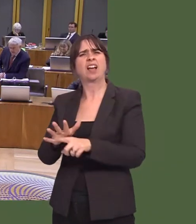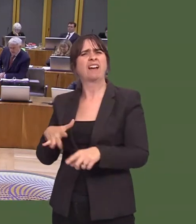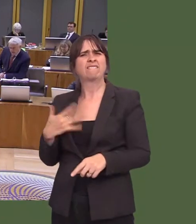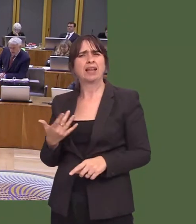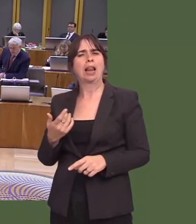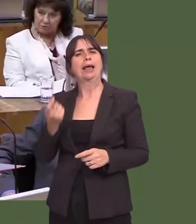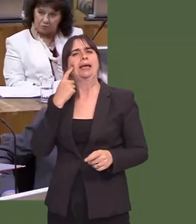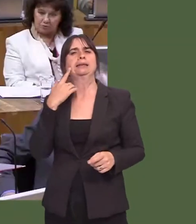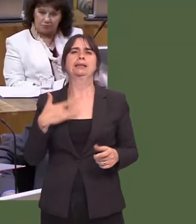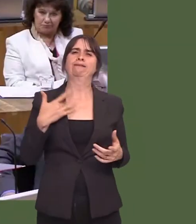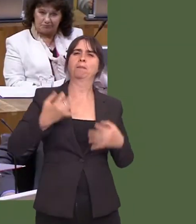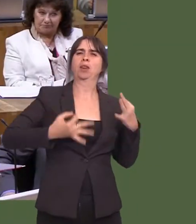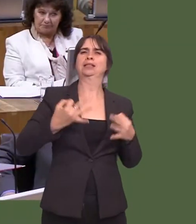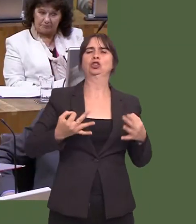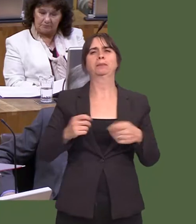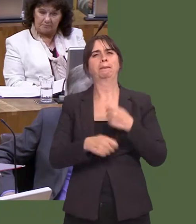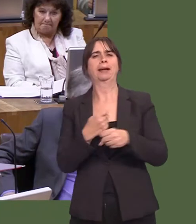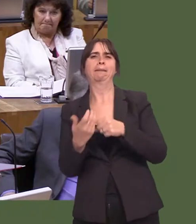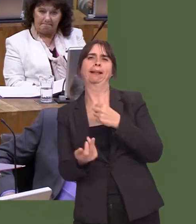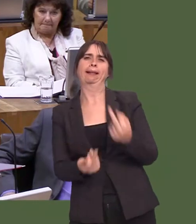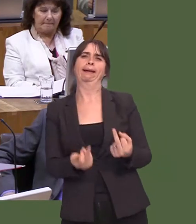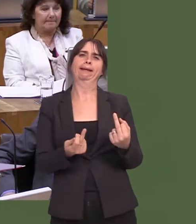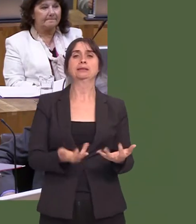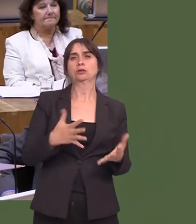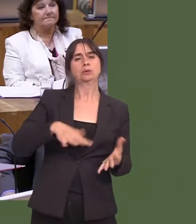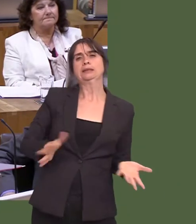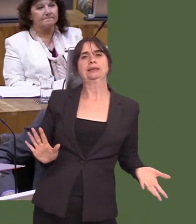Itís all our responsibility, collectively, to increase turnout. Weíll never getó.